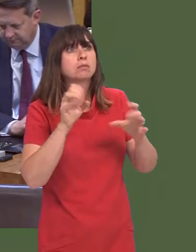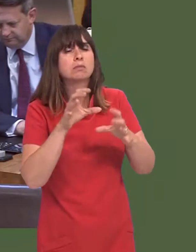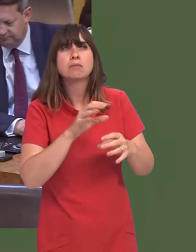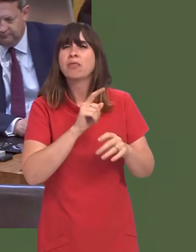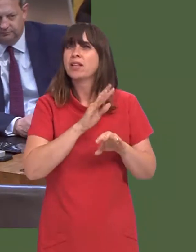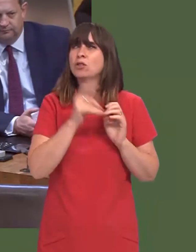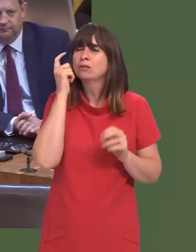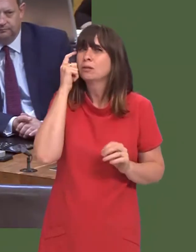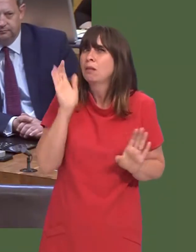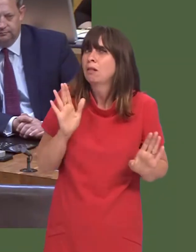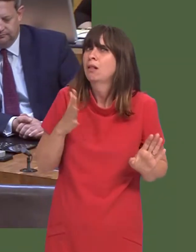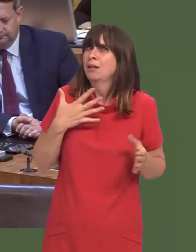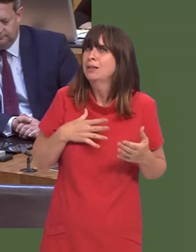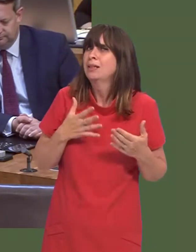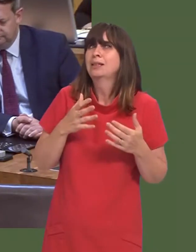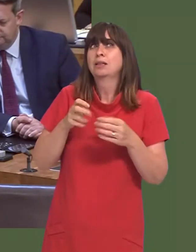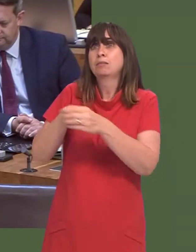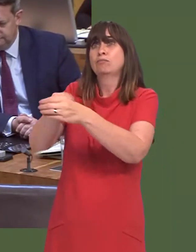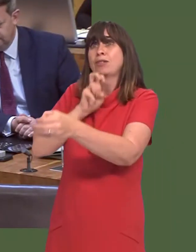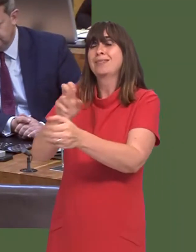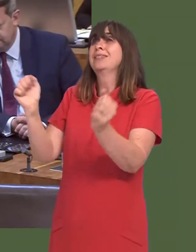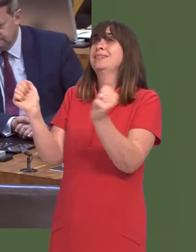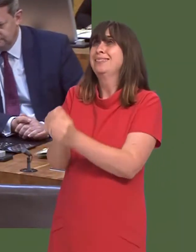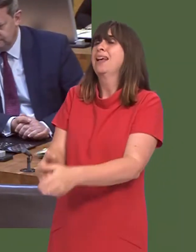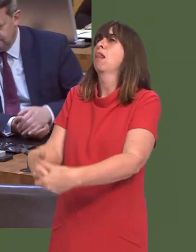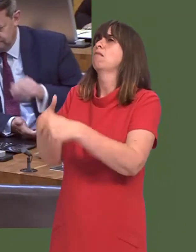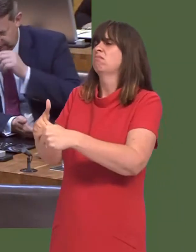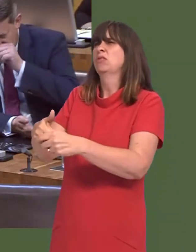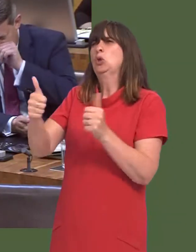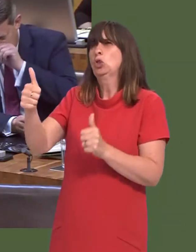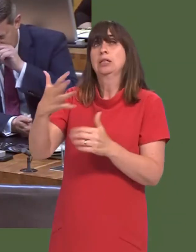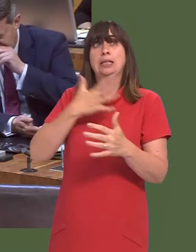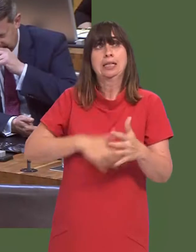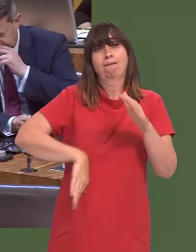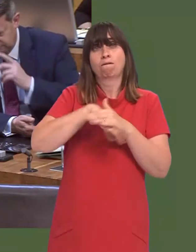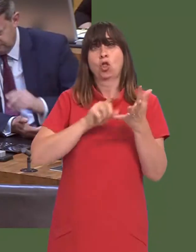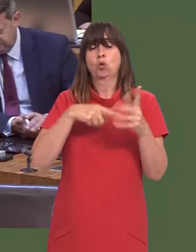Now, that is not a sensible way forward if weíre going to get a Brexit deal that attracts support across the UK.